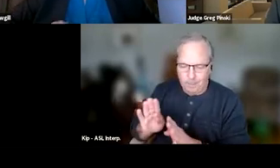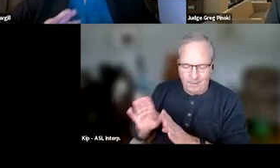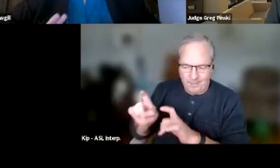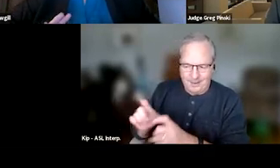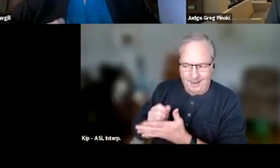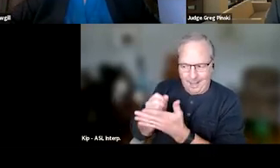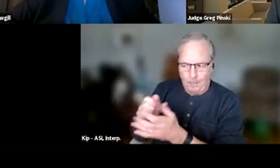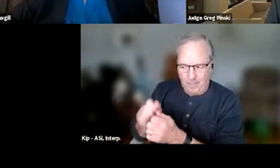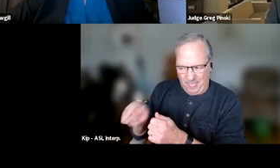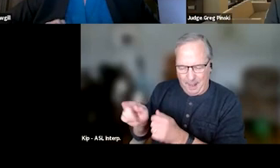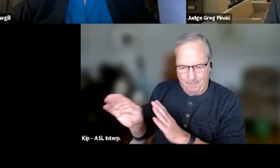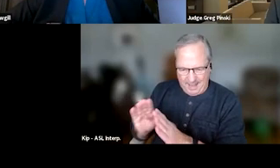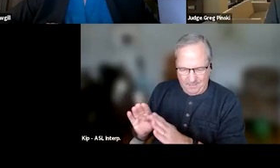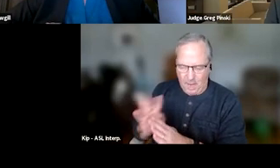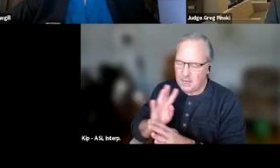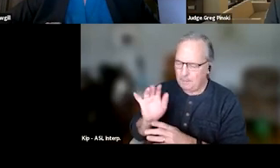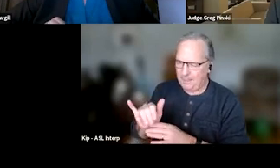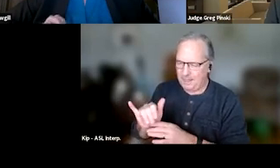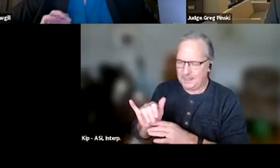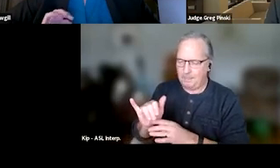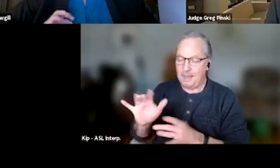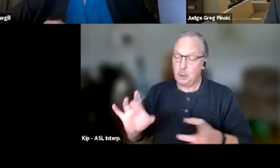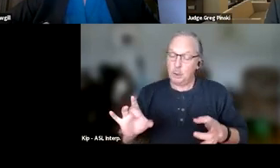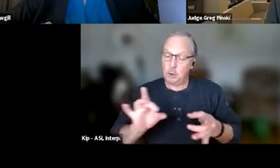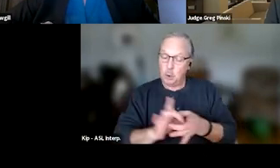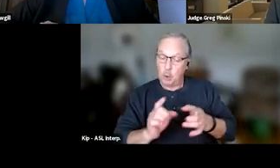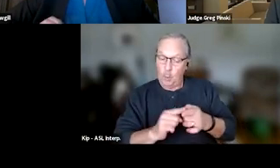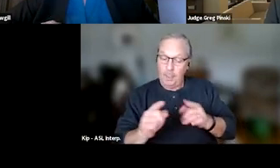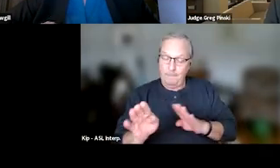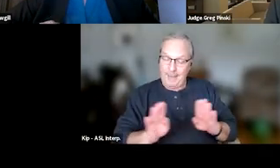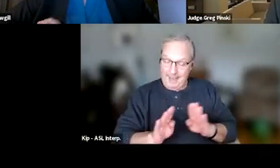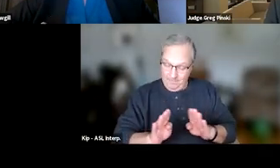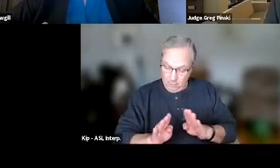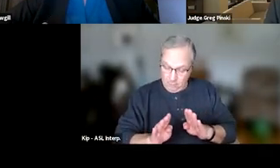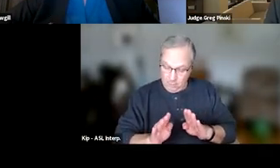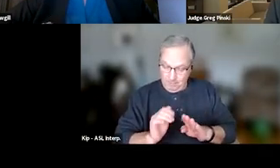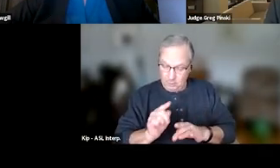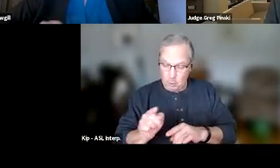Again, I talked about this, make sure it's associated with the behavior. You wanna make sure that they know what you are.